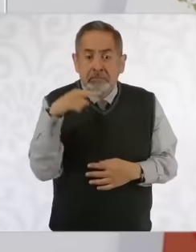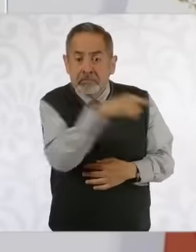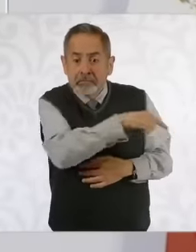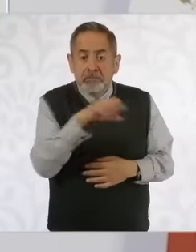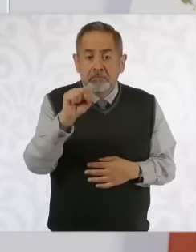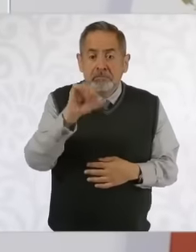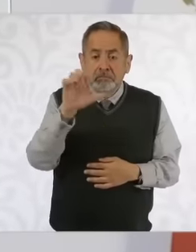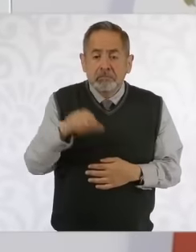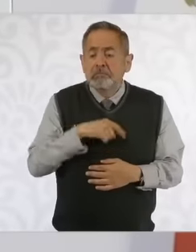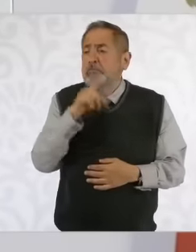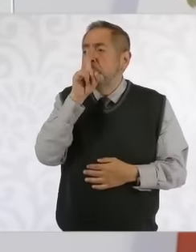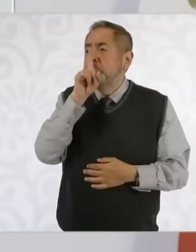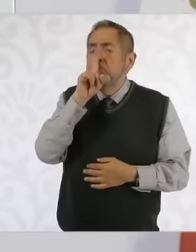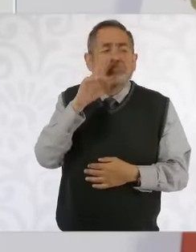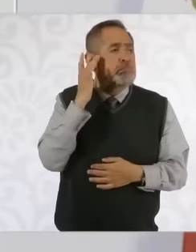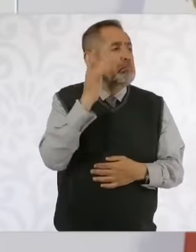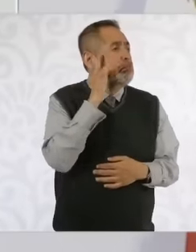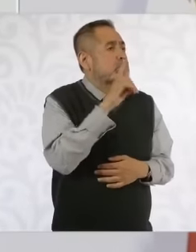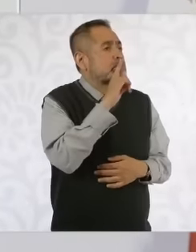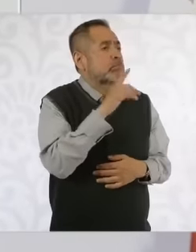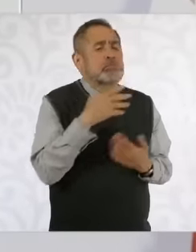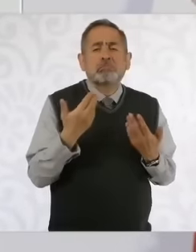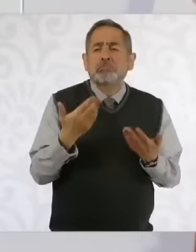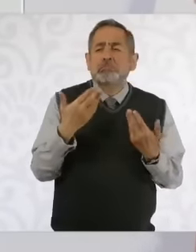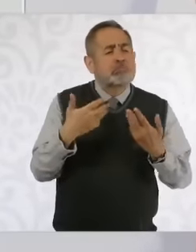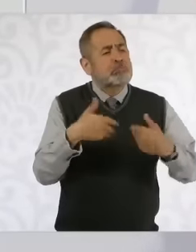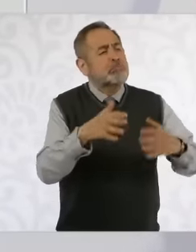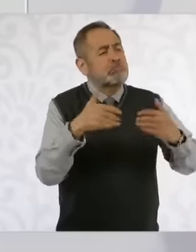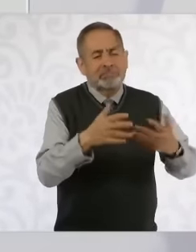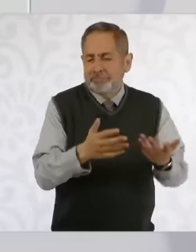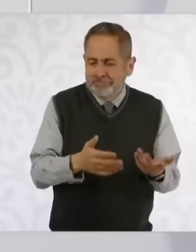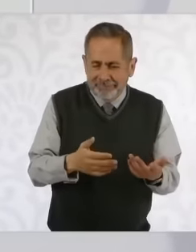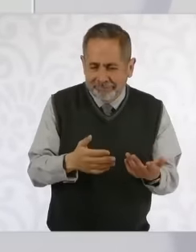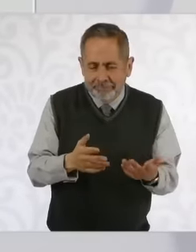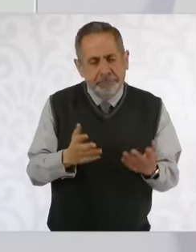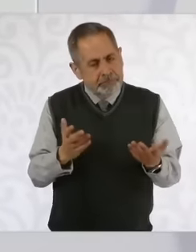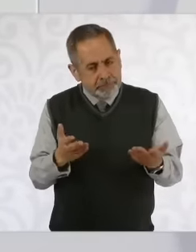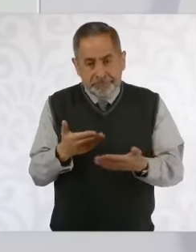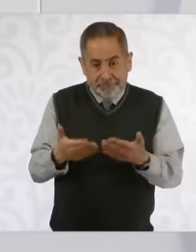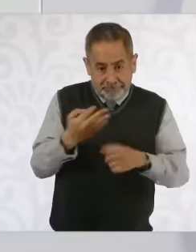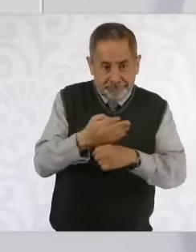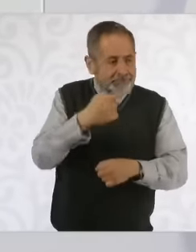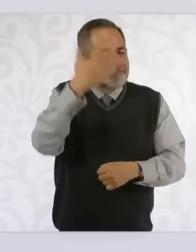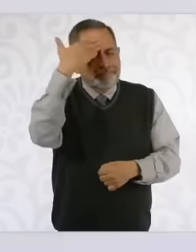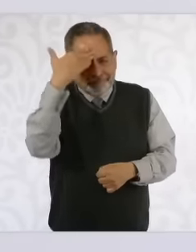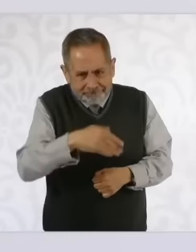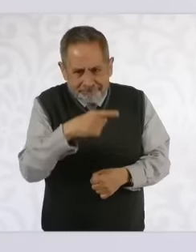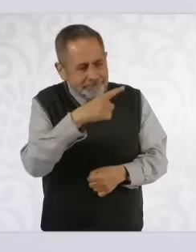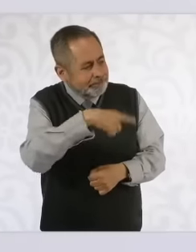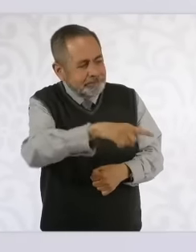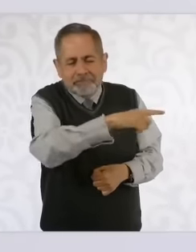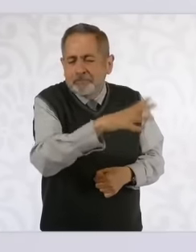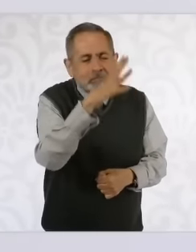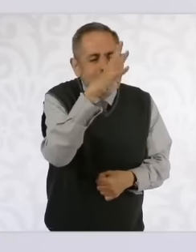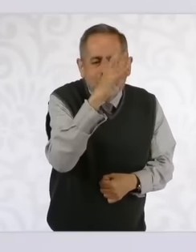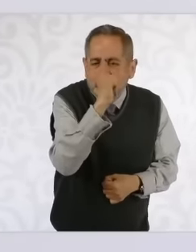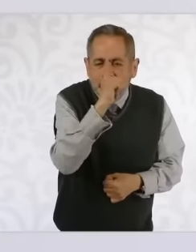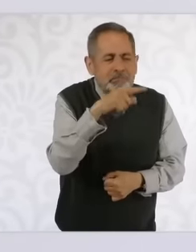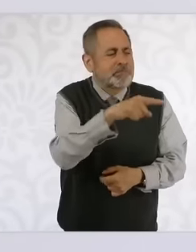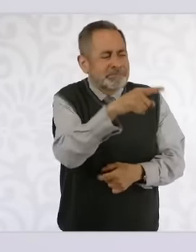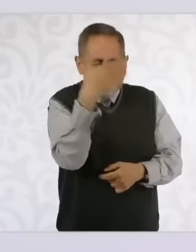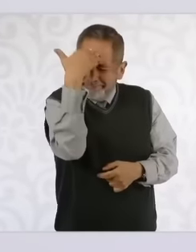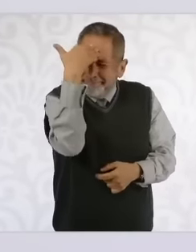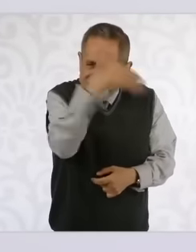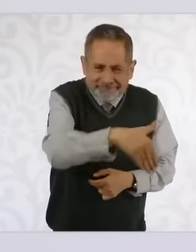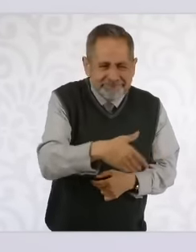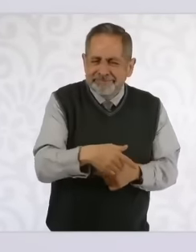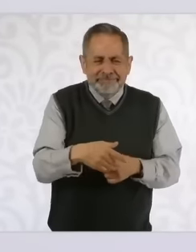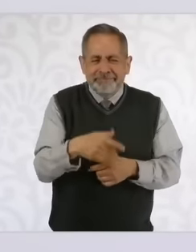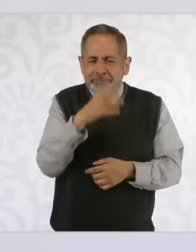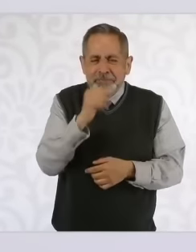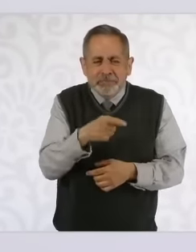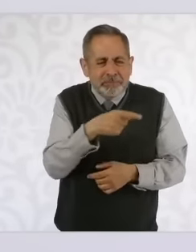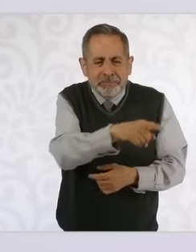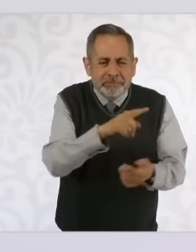of the court know that what they are doing is unconstitutional, they know it, they are doctors in